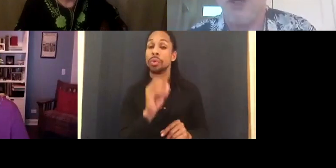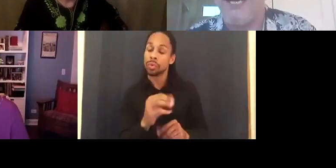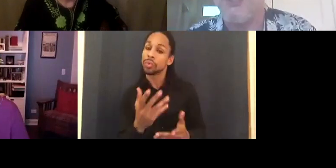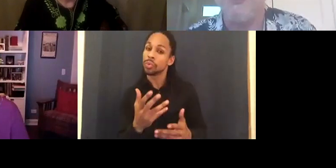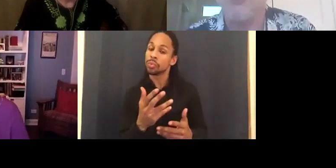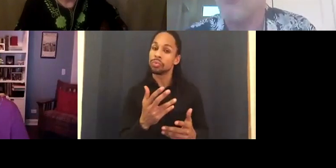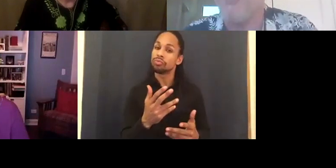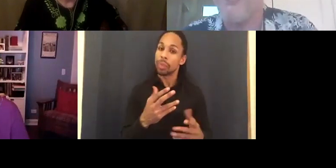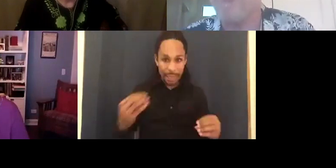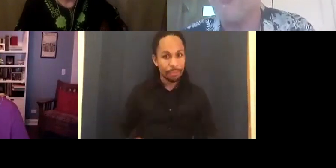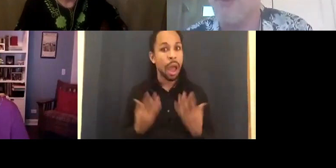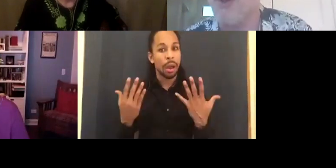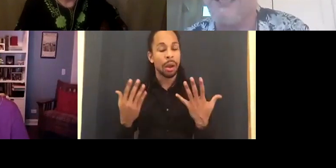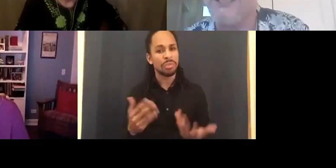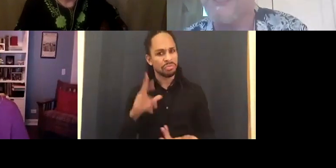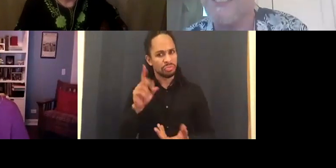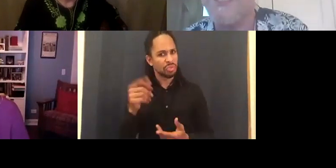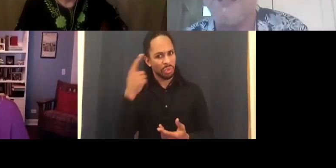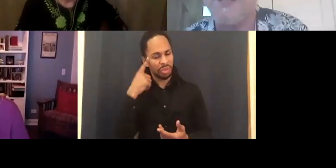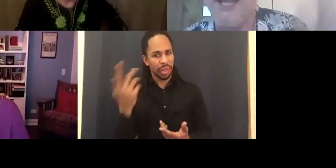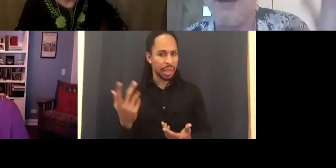Anybody have a burning need to answer this question?